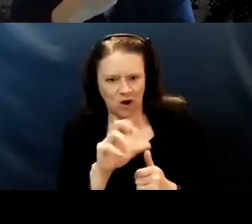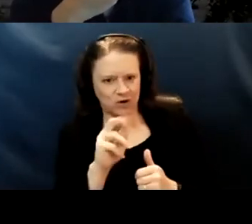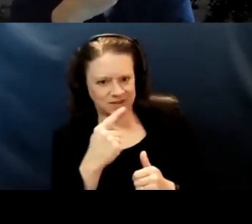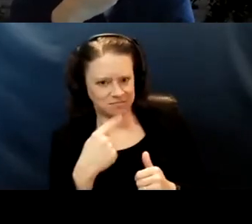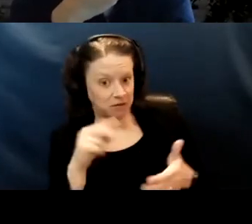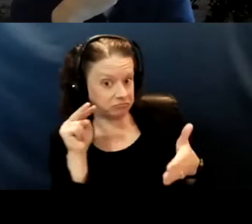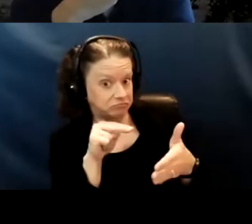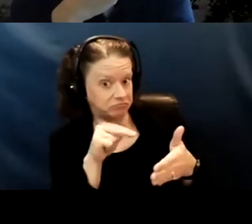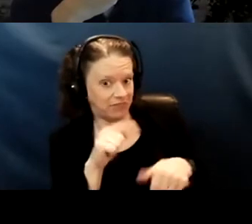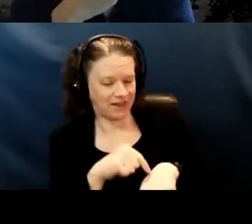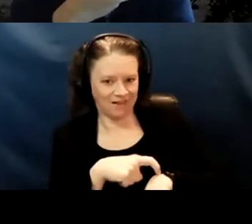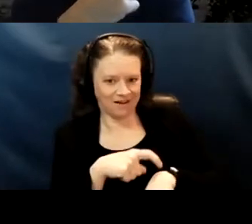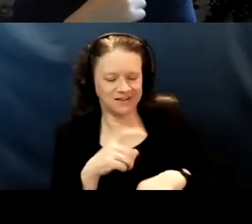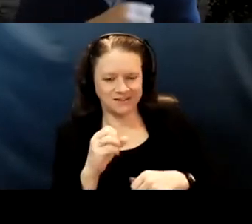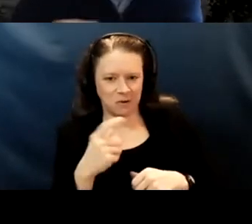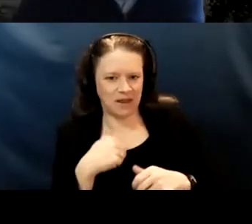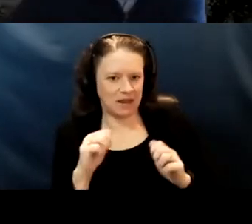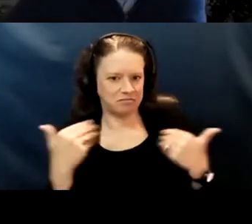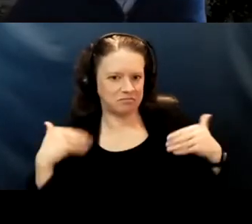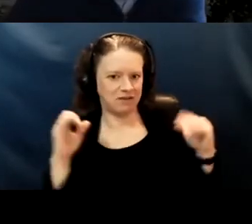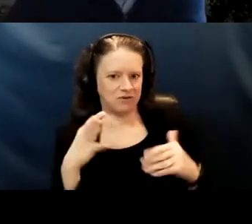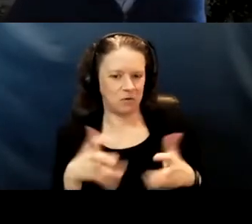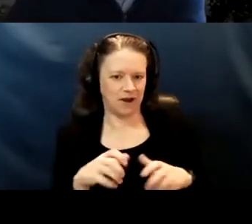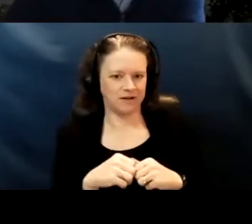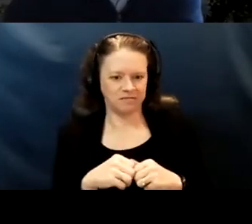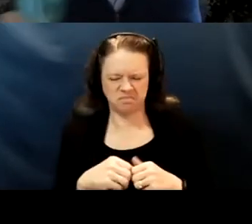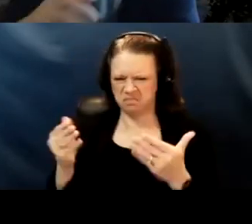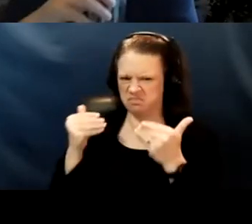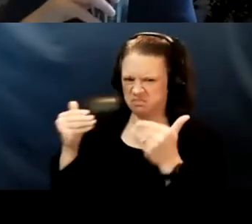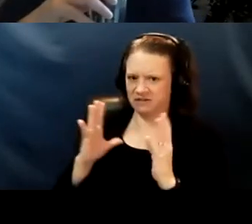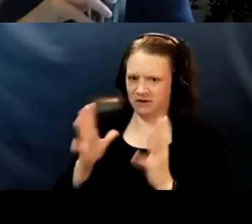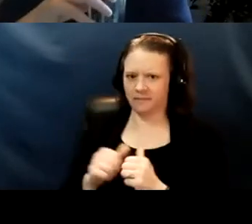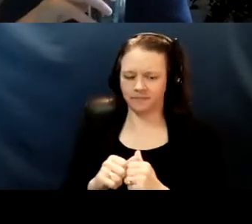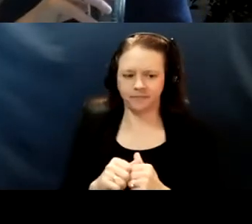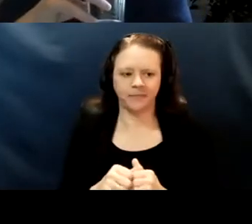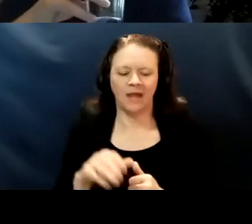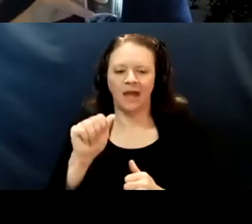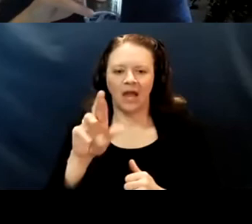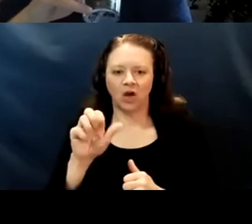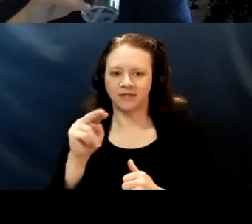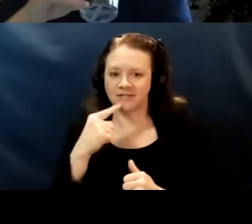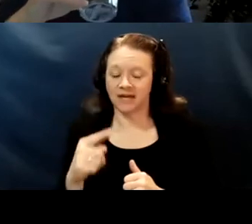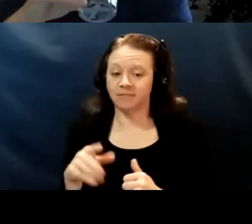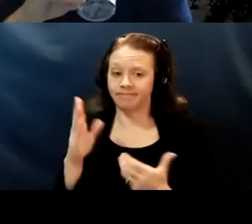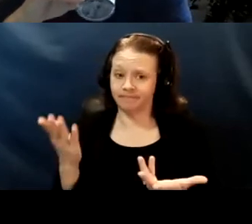Denny you, the way you held the line was not easy. Because other senior groups were seeing